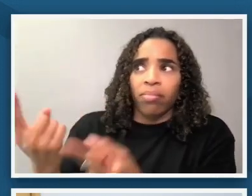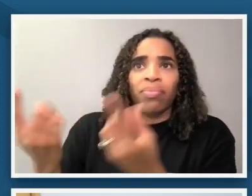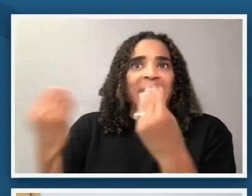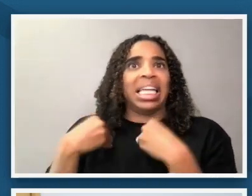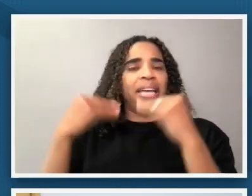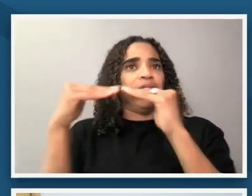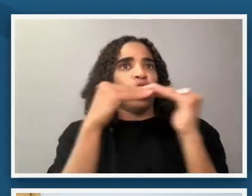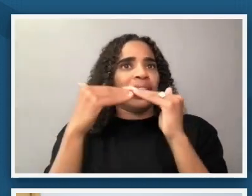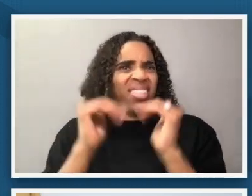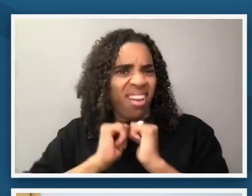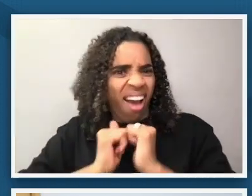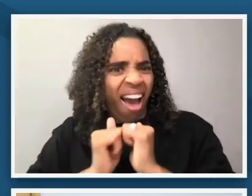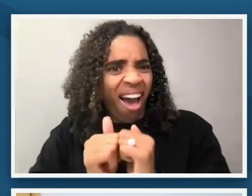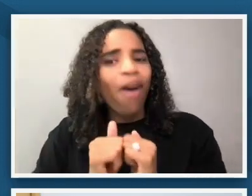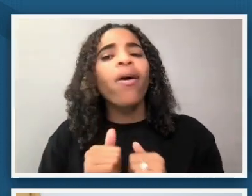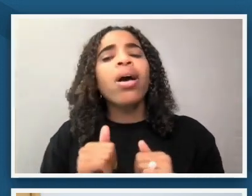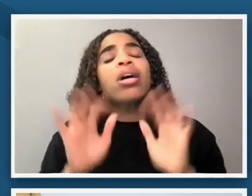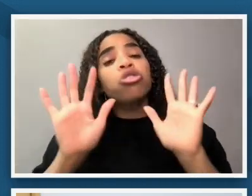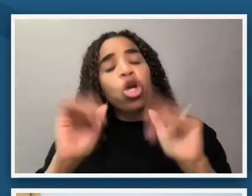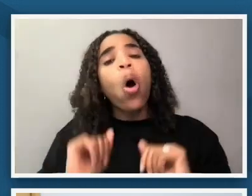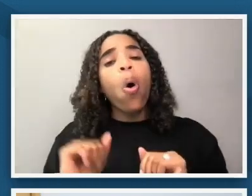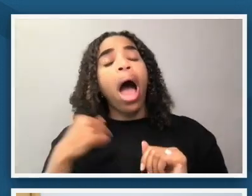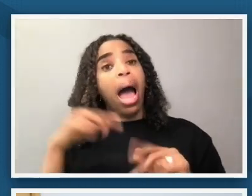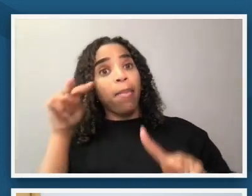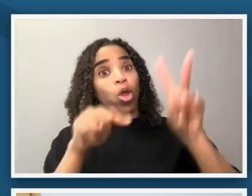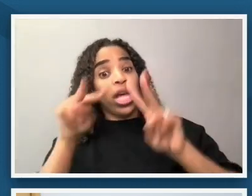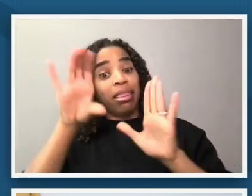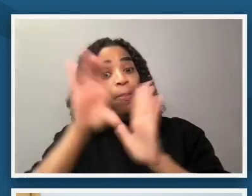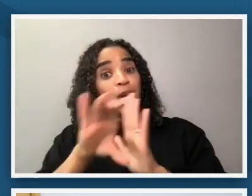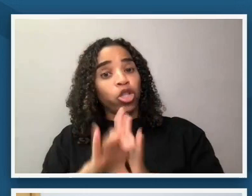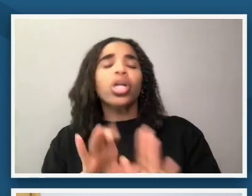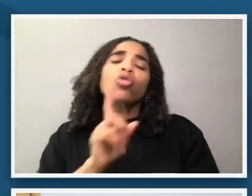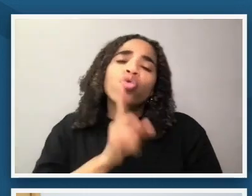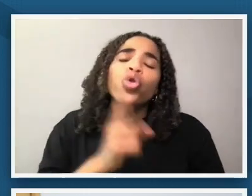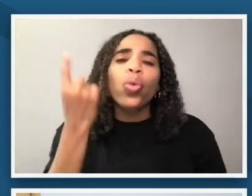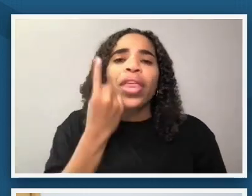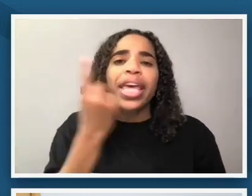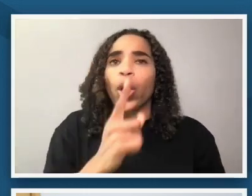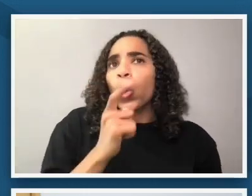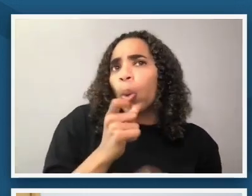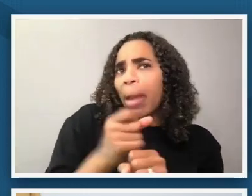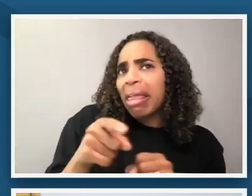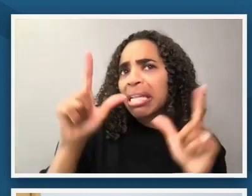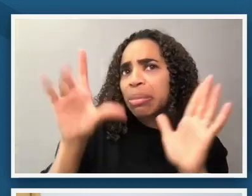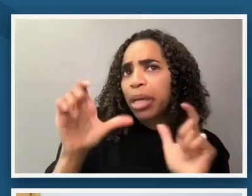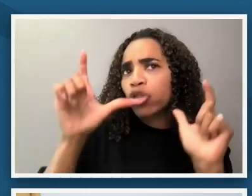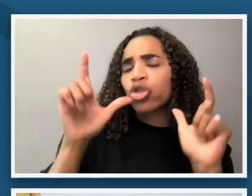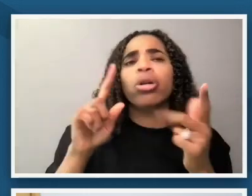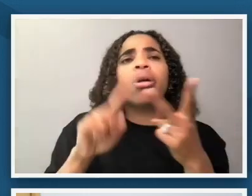even though i know we have the questions of who is this image made for what was